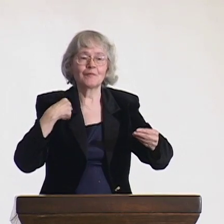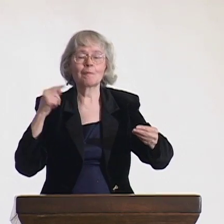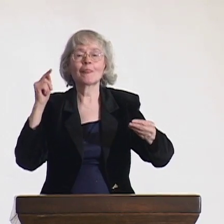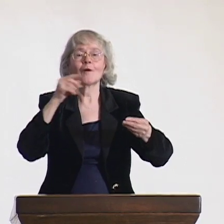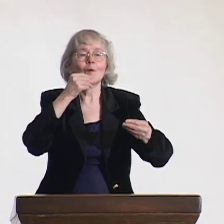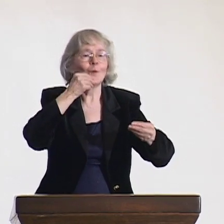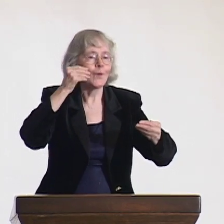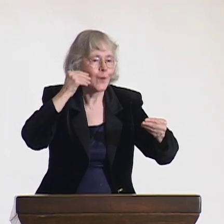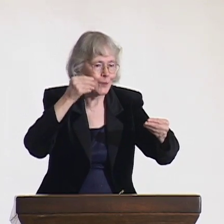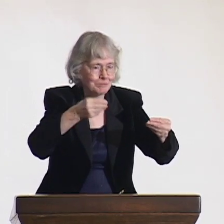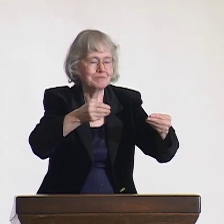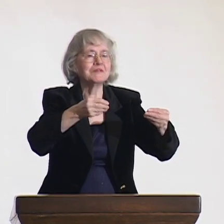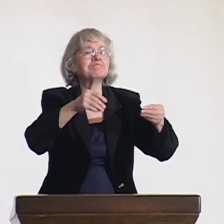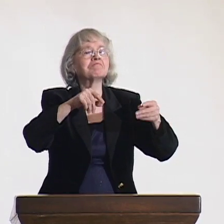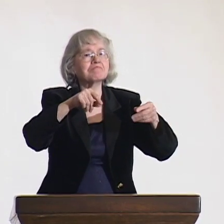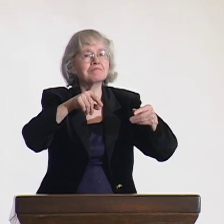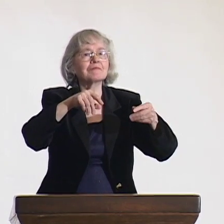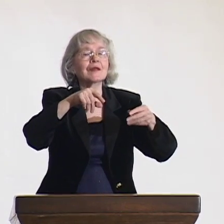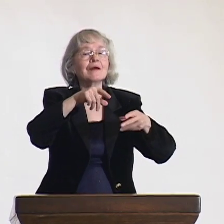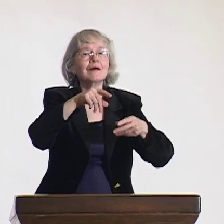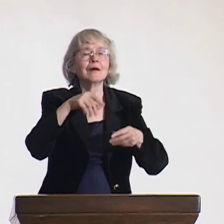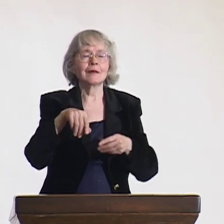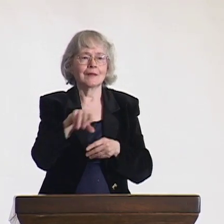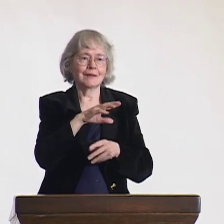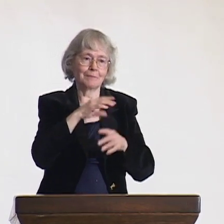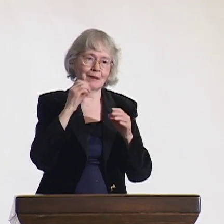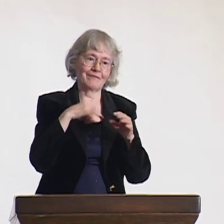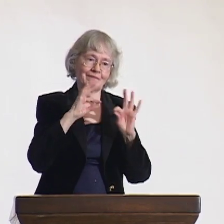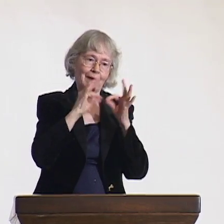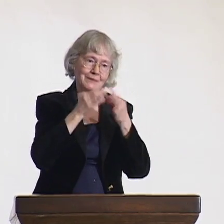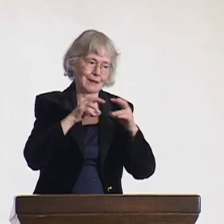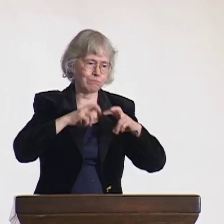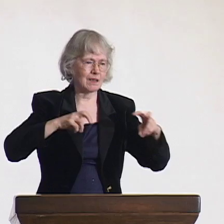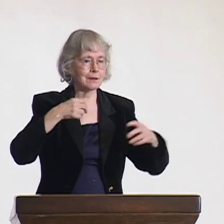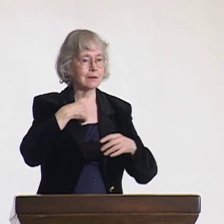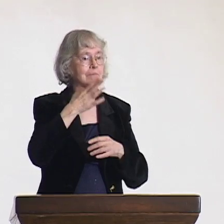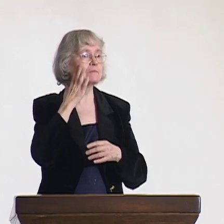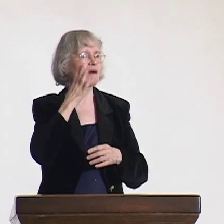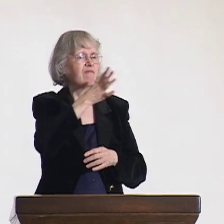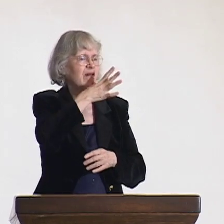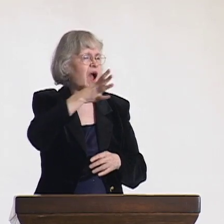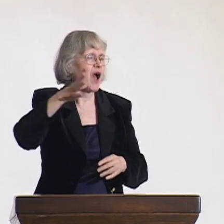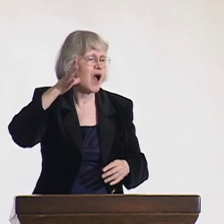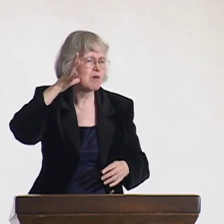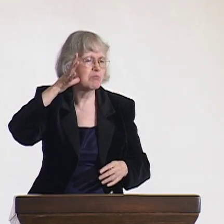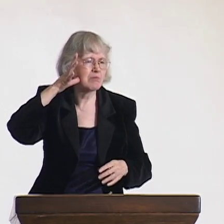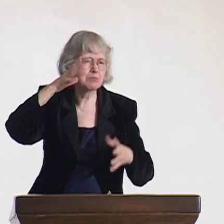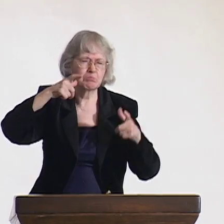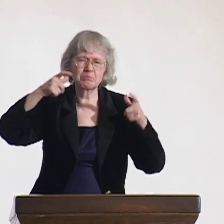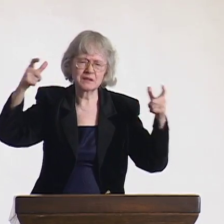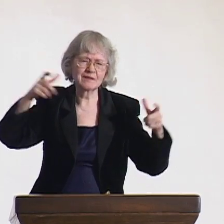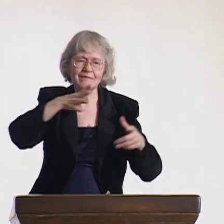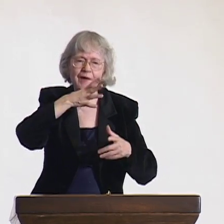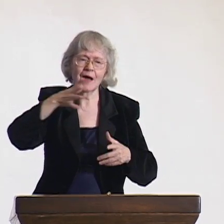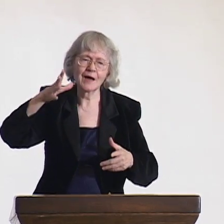My grandfather and grandmother were there. Father, aunts, uncles and other family members were there, too.